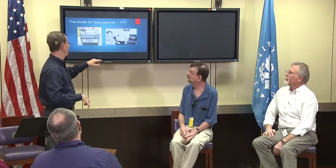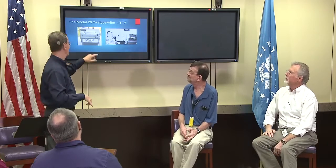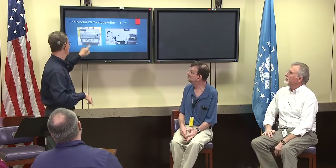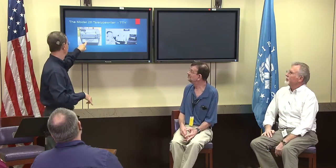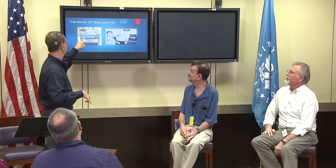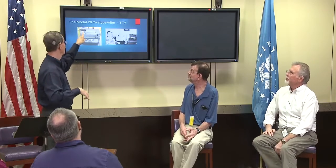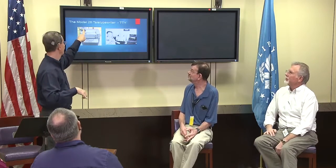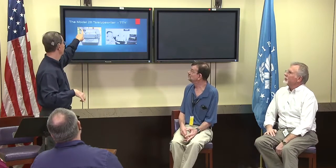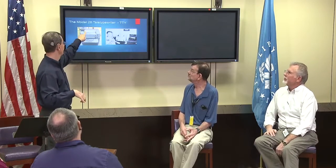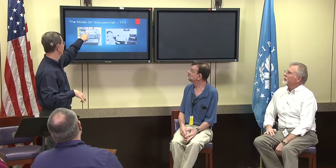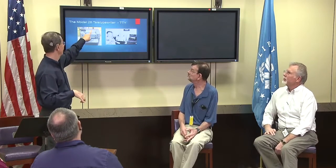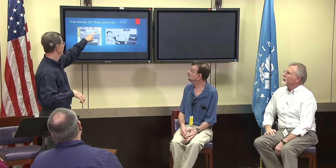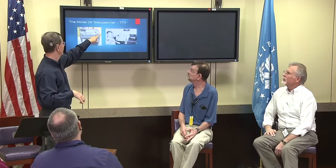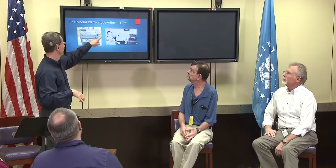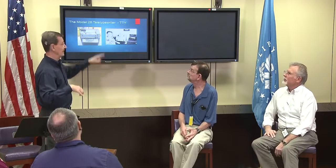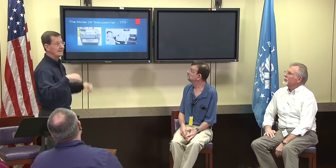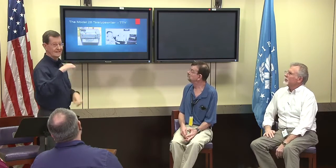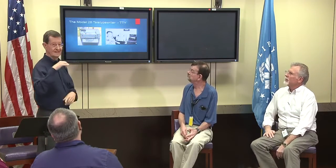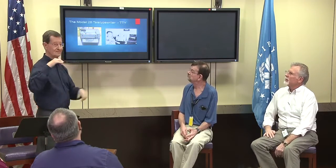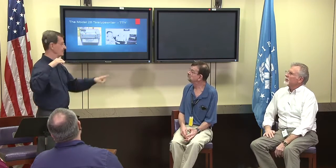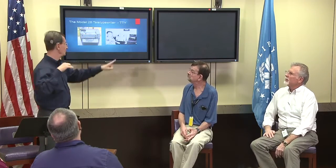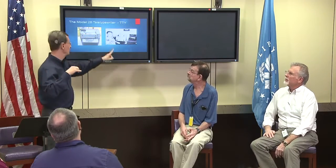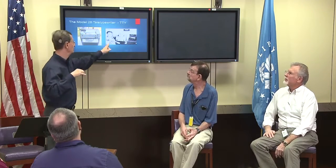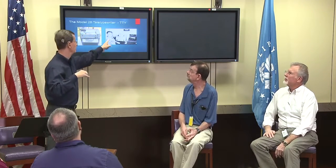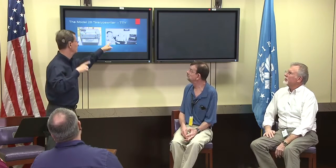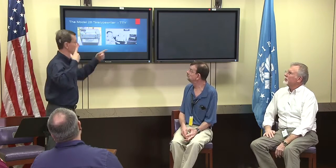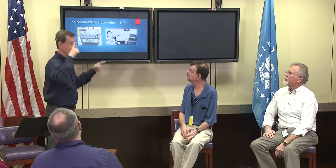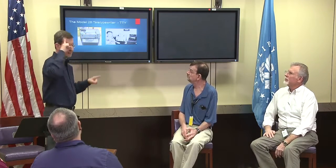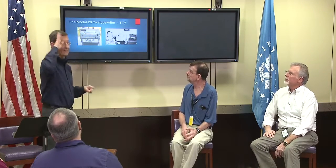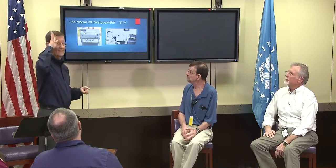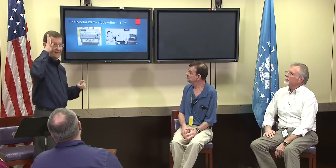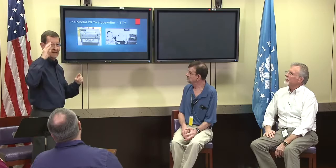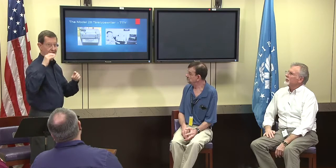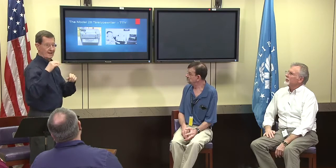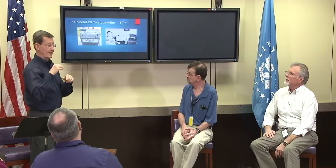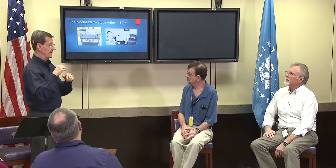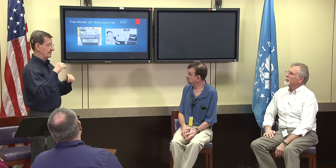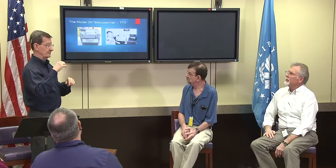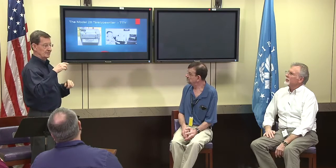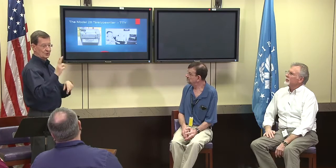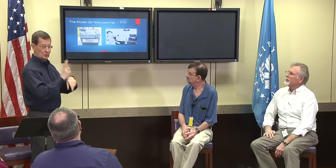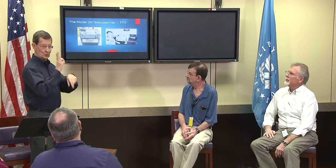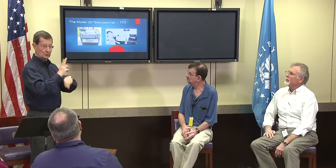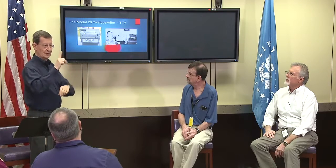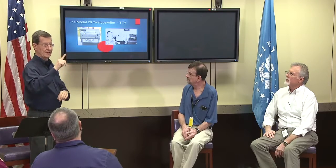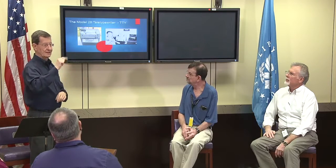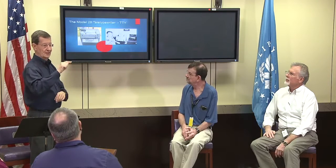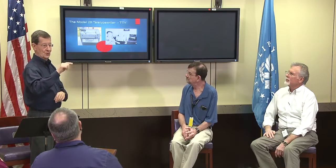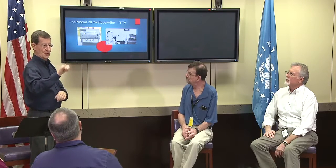Now, this is the model twenty eight teletypewriter, it's a TTY.